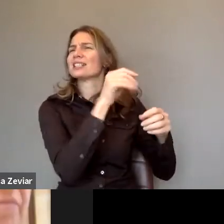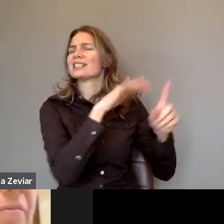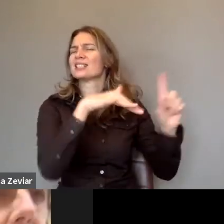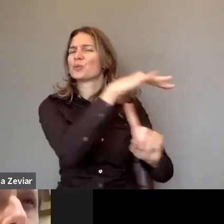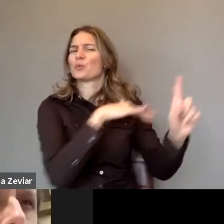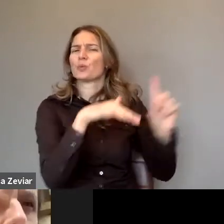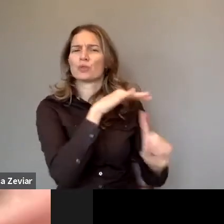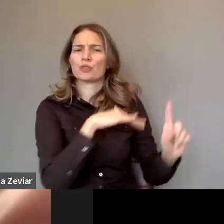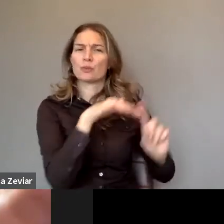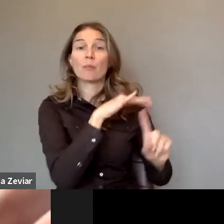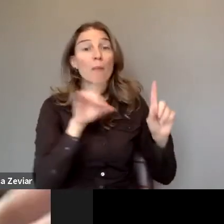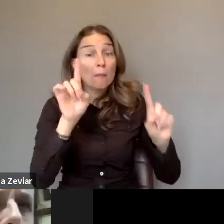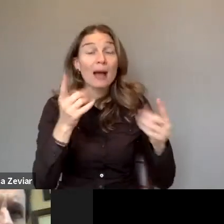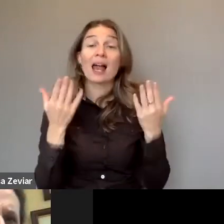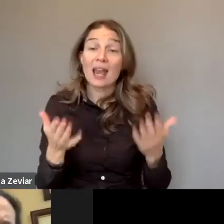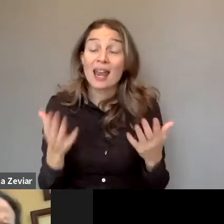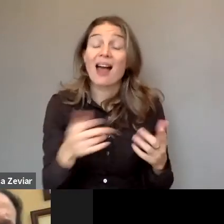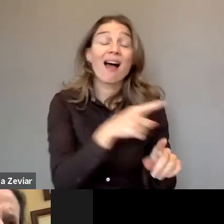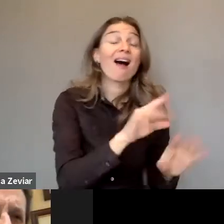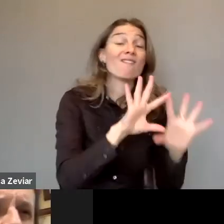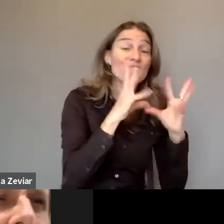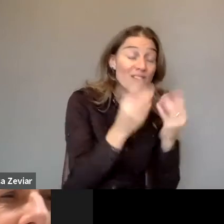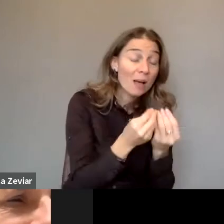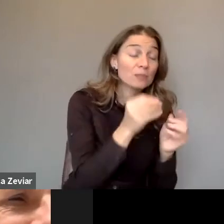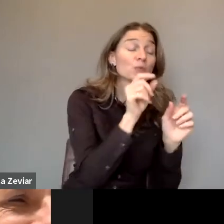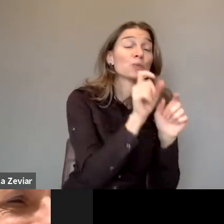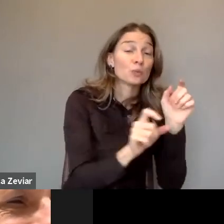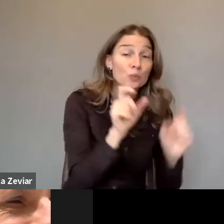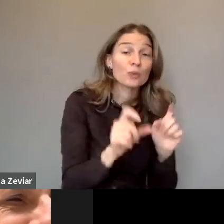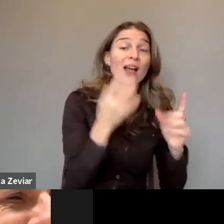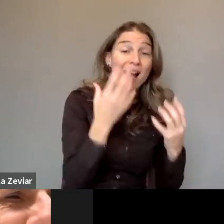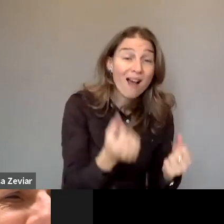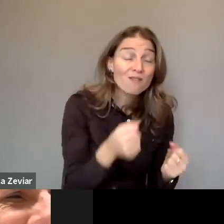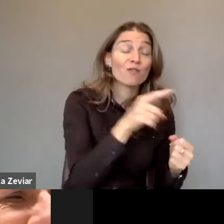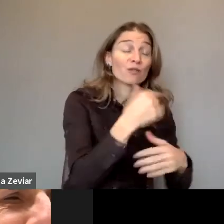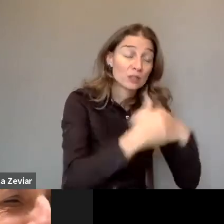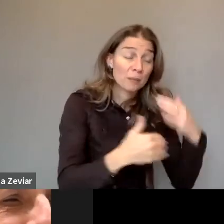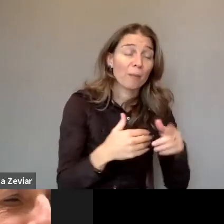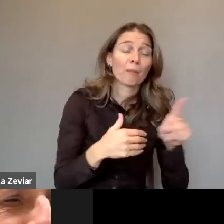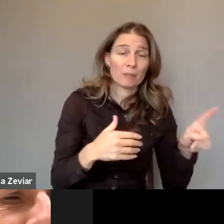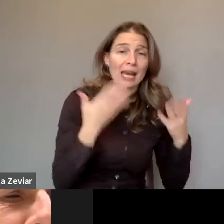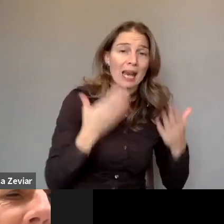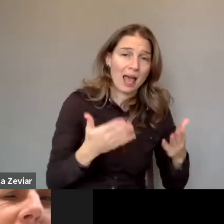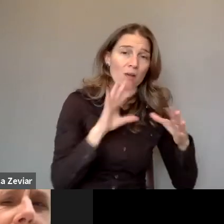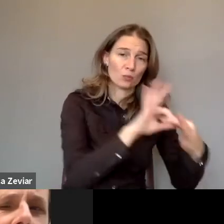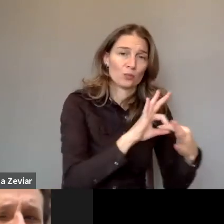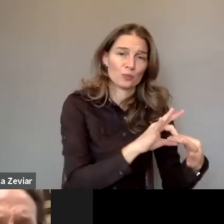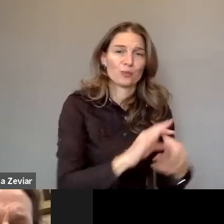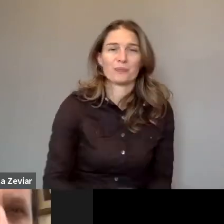with the families of women and girls with disabilities. Okay, so thank you, thank you so much, Isabel